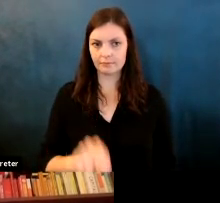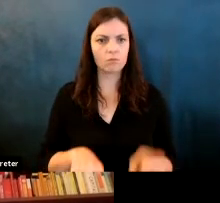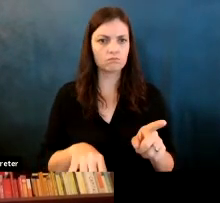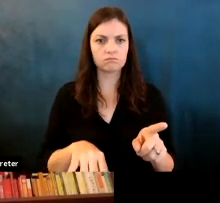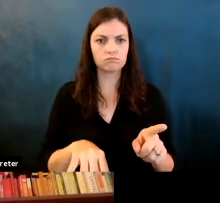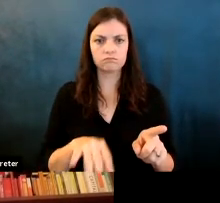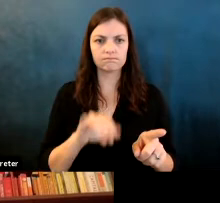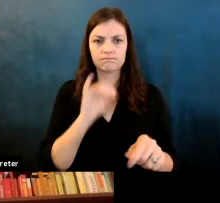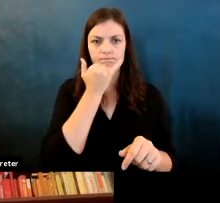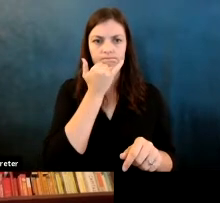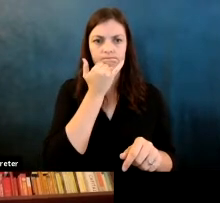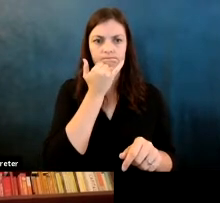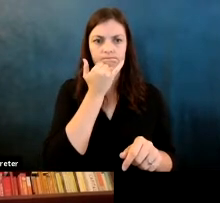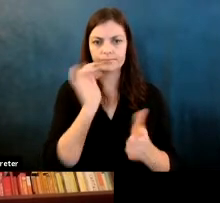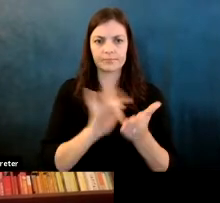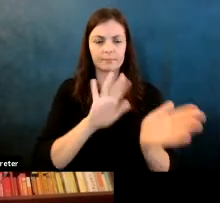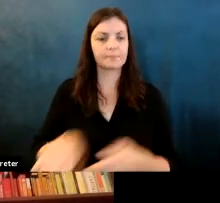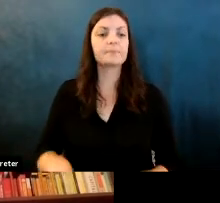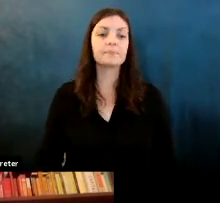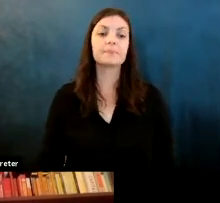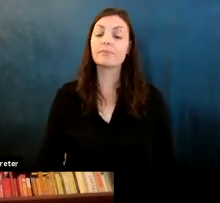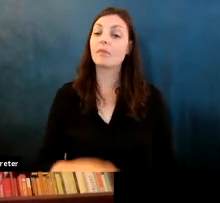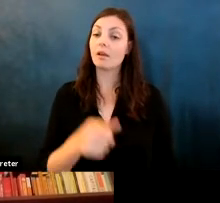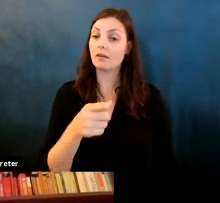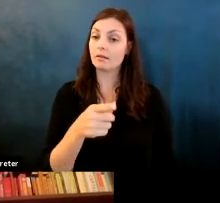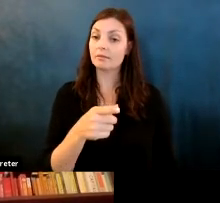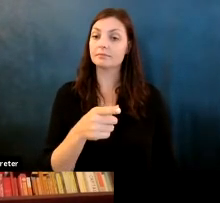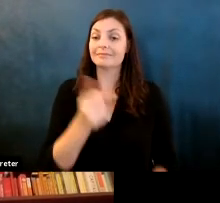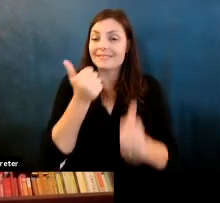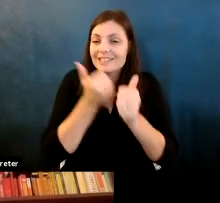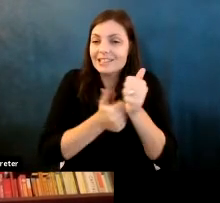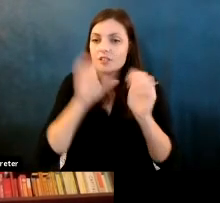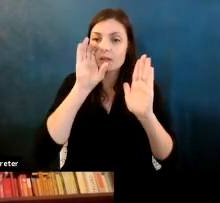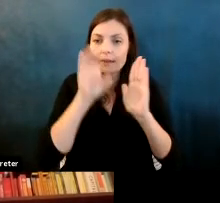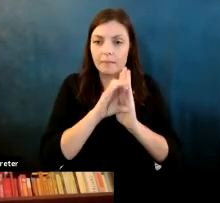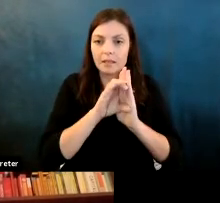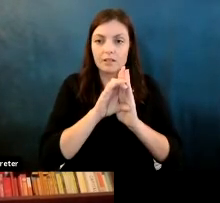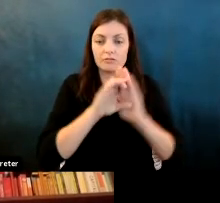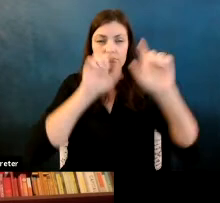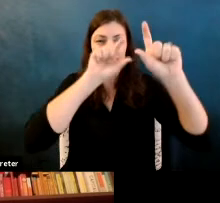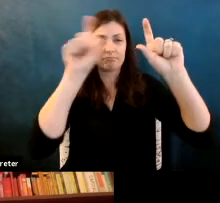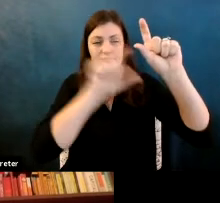Fernanda Viegas: Let me click this away, it turns out that each image in this data set has been.